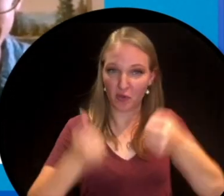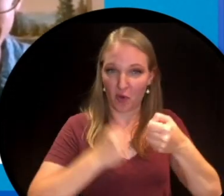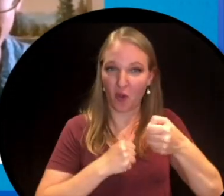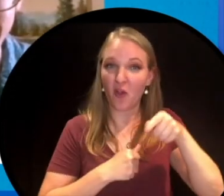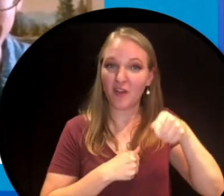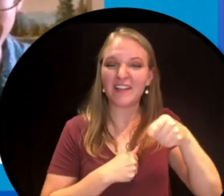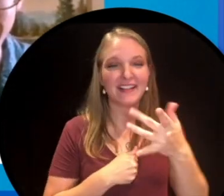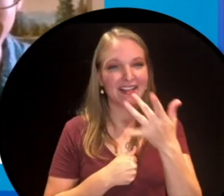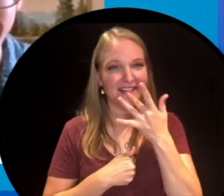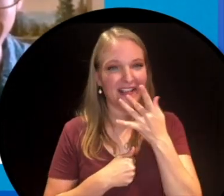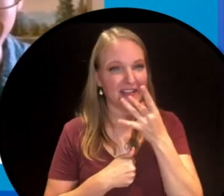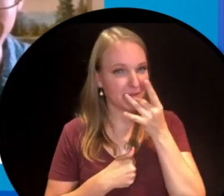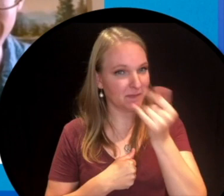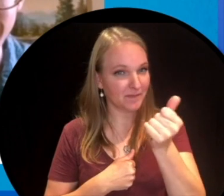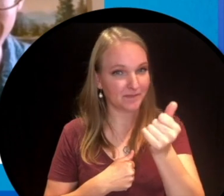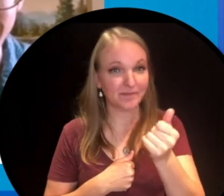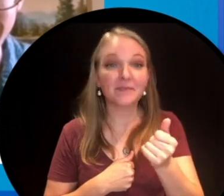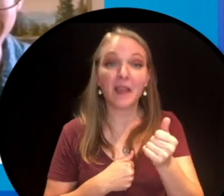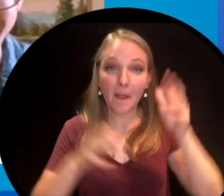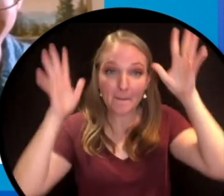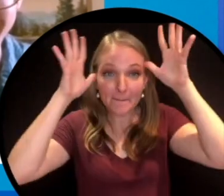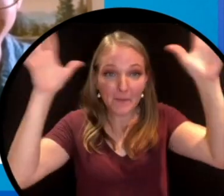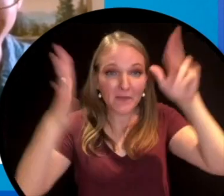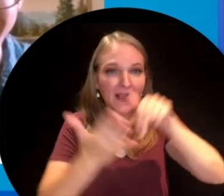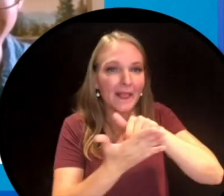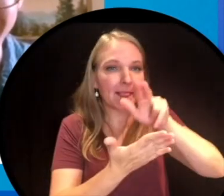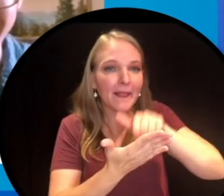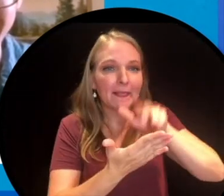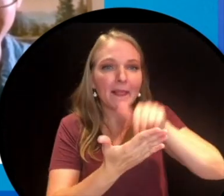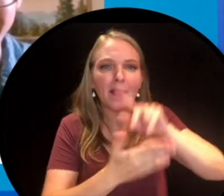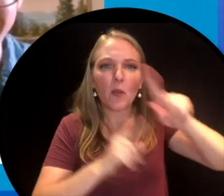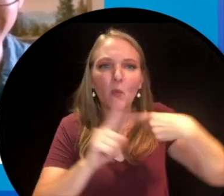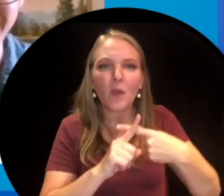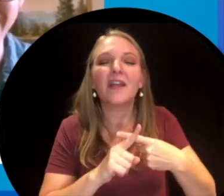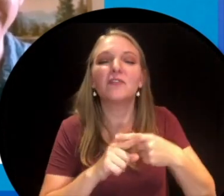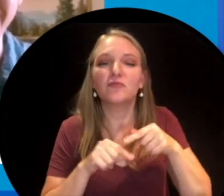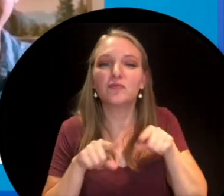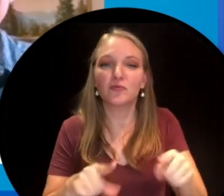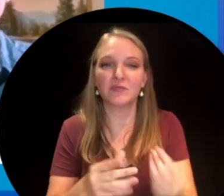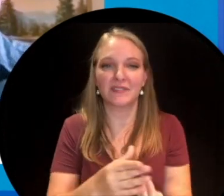well dirty cars taste good. Moose lick cars in springtime because they want to get at